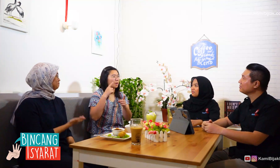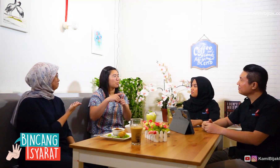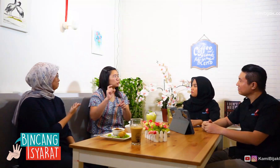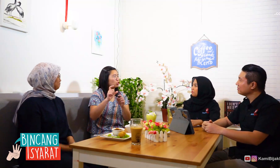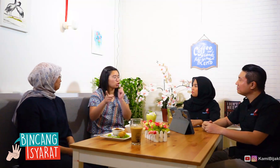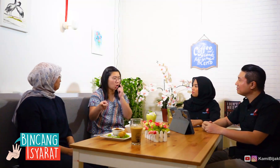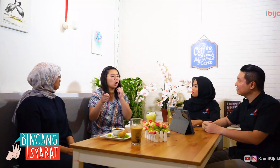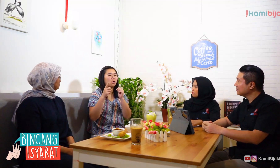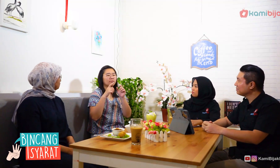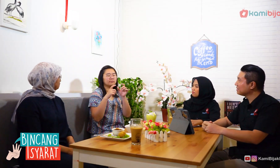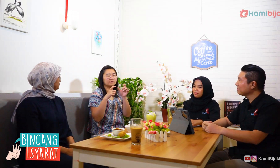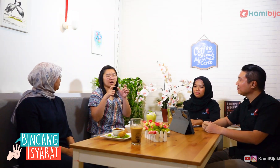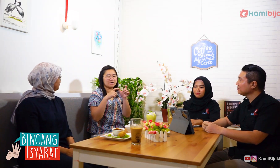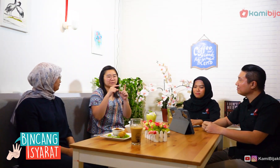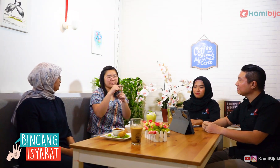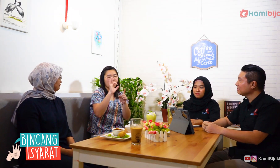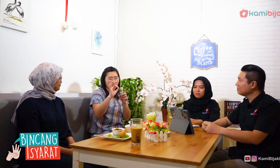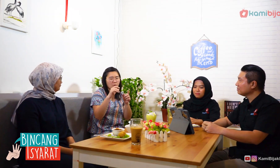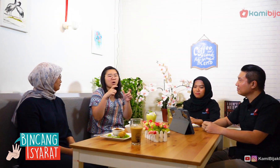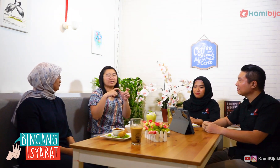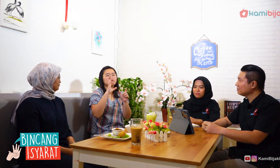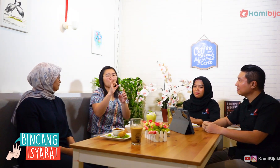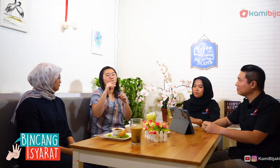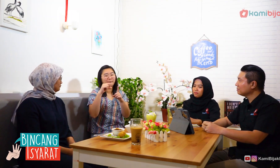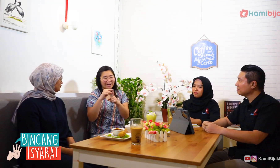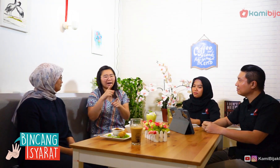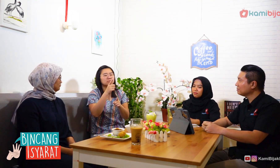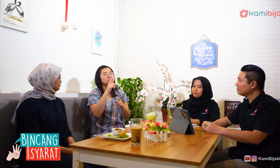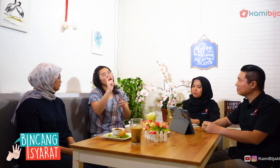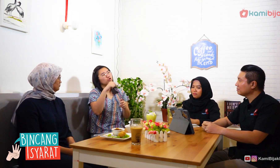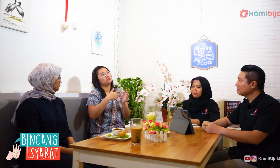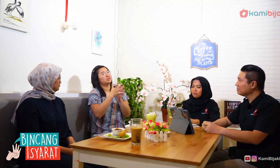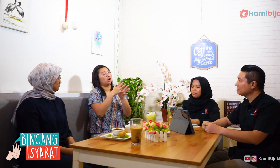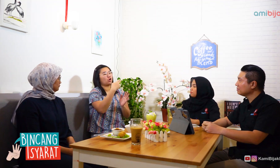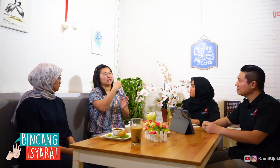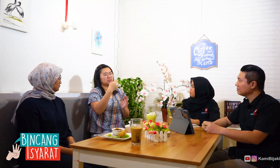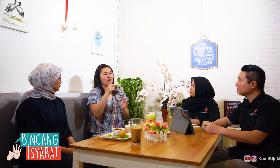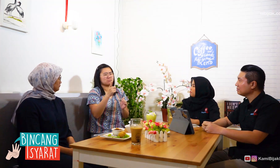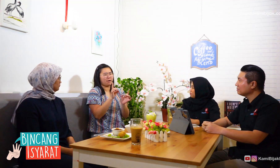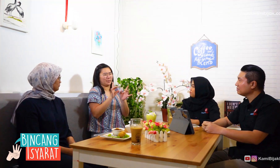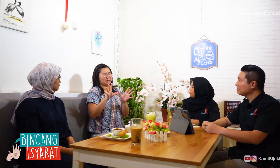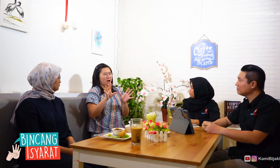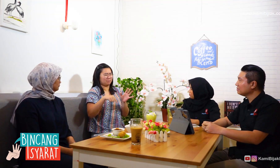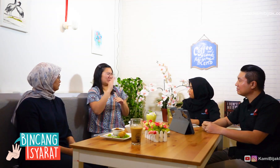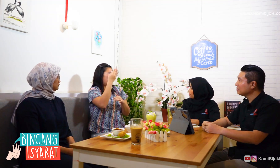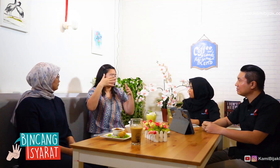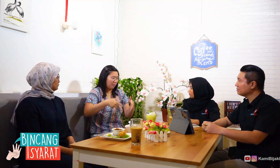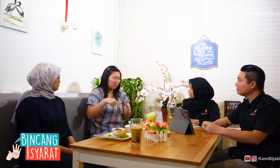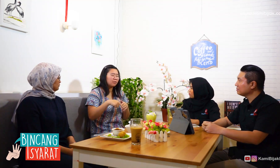I would like to add an example of the S-P-O pattern and S-O-P in Indonesian sign languages, especially in Jakarta.